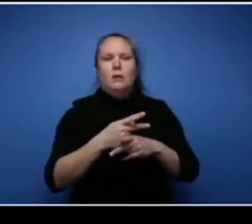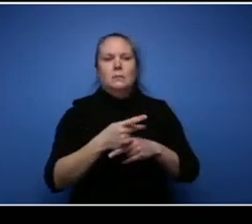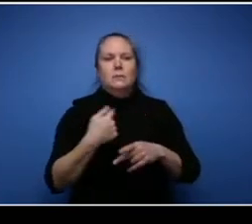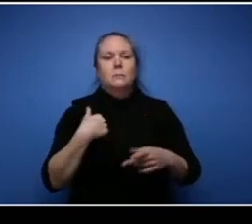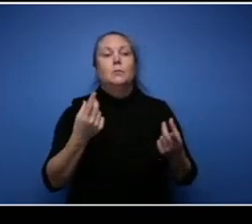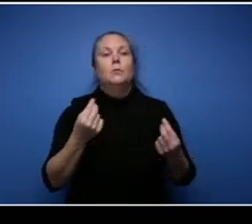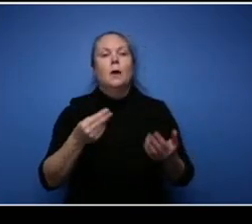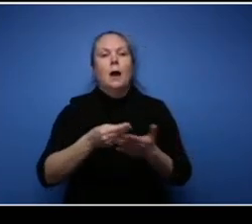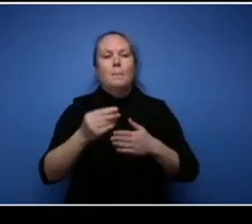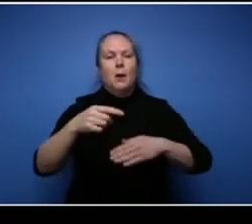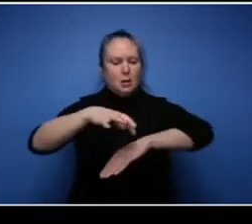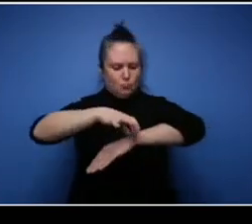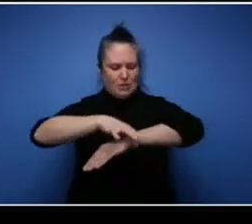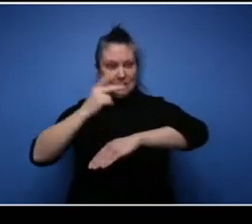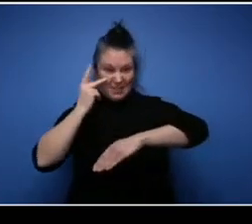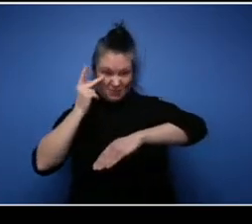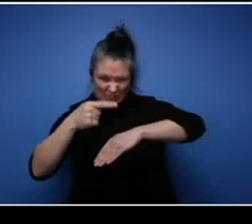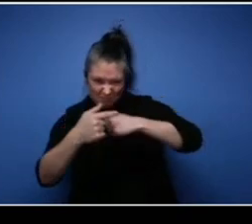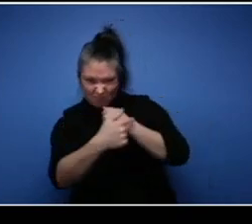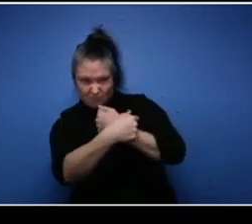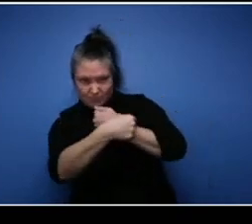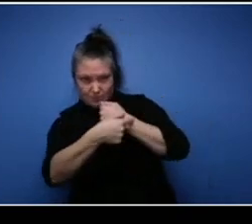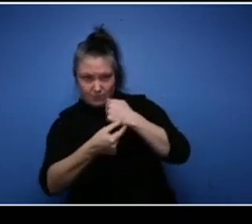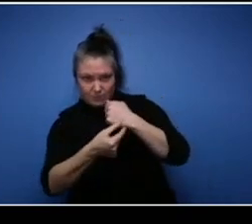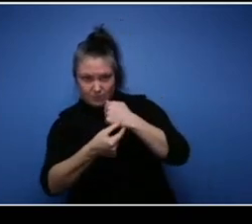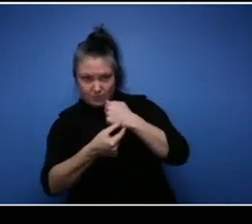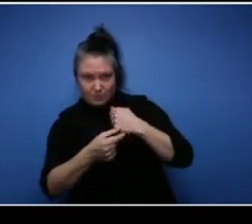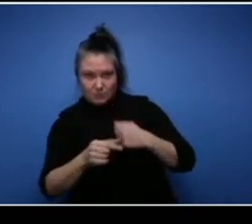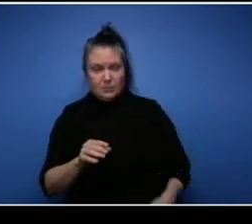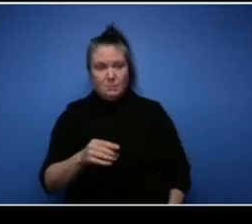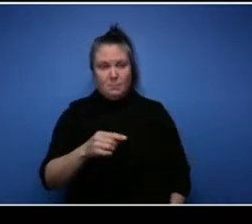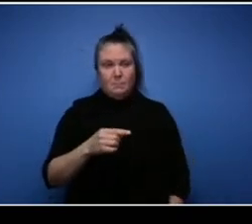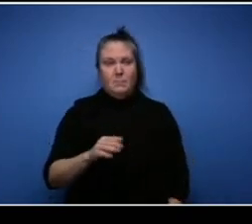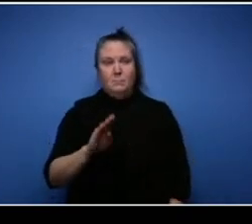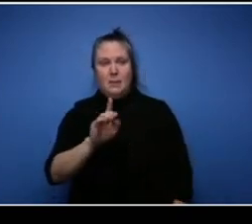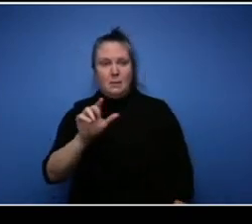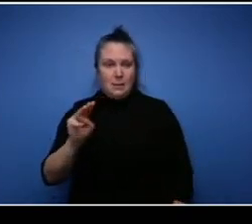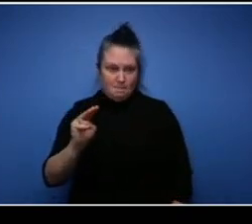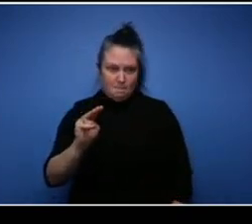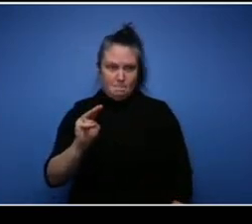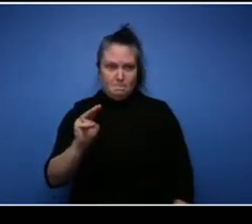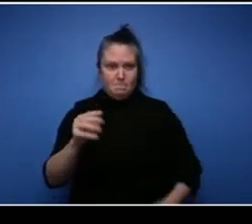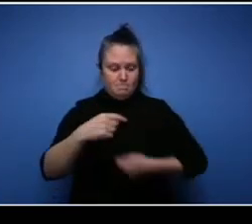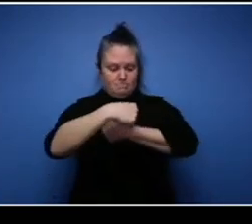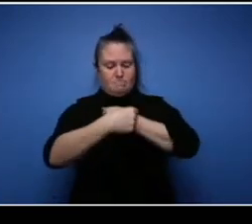know if you can see it, it's a Black Lives Matter bracelet BLM. I got it about two years